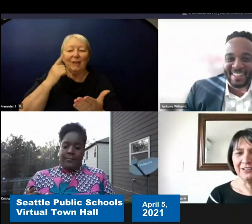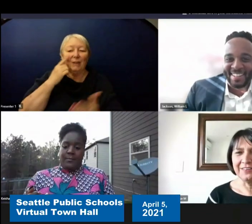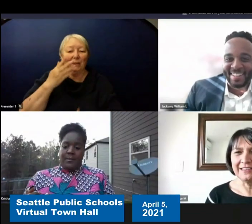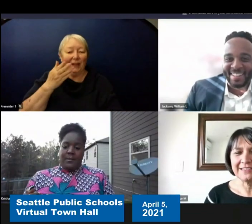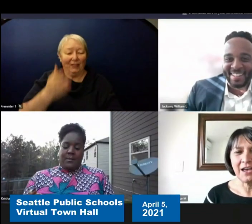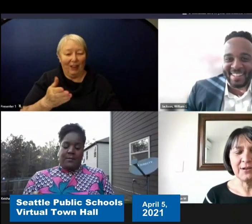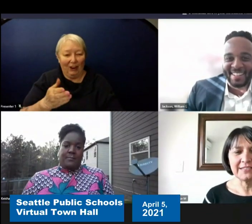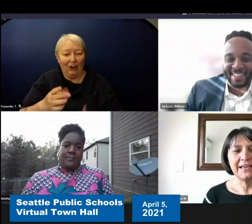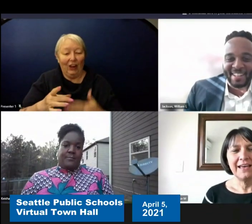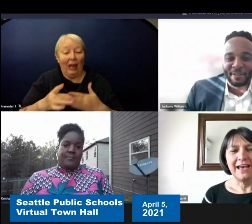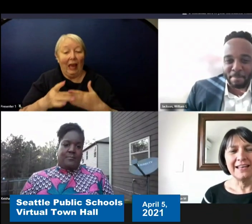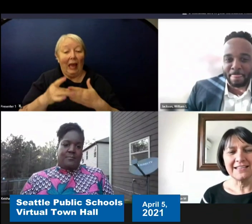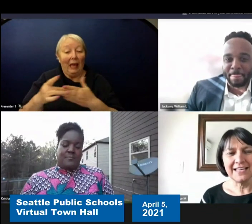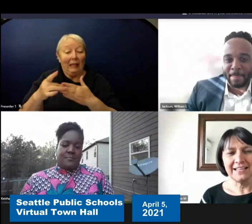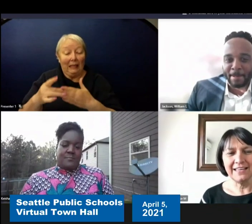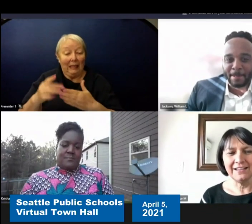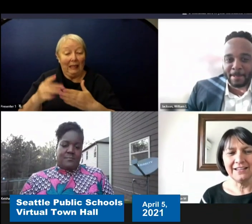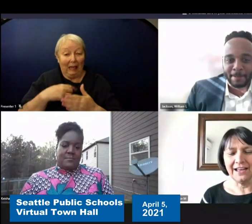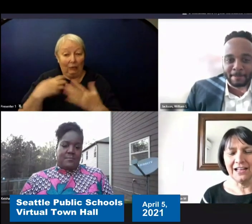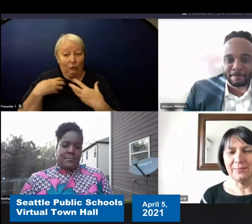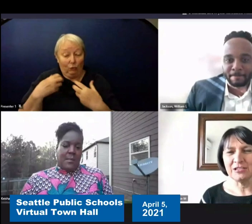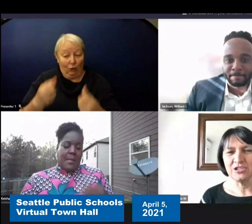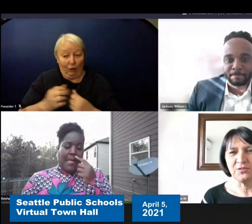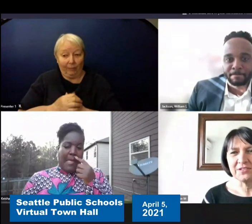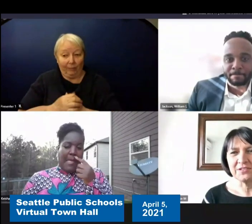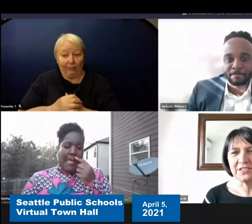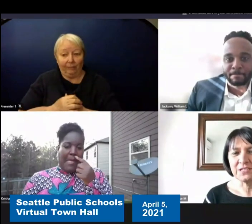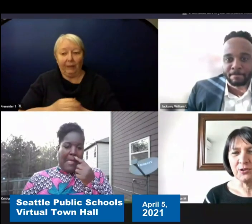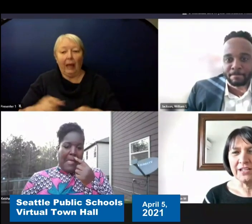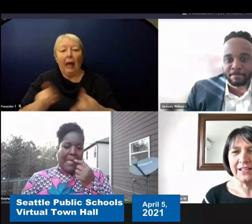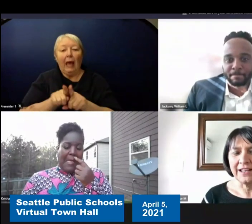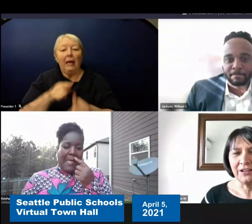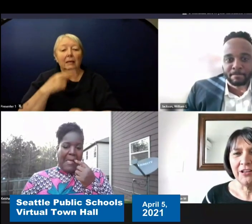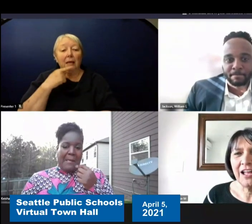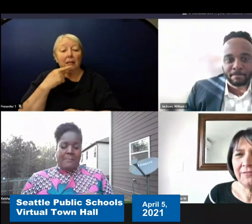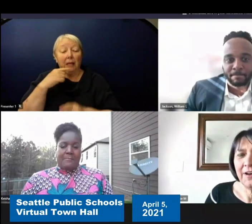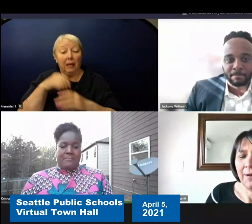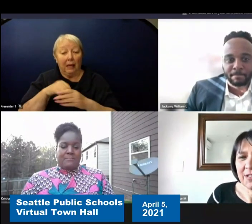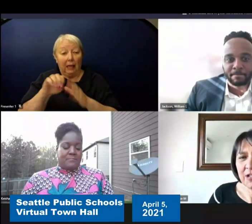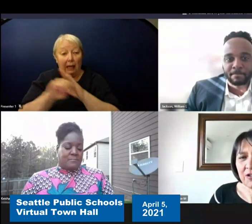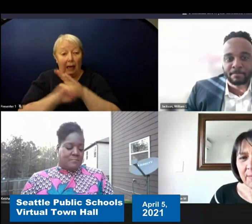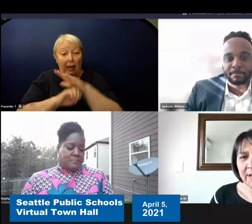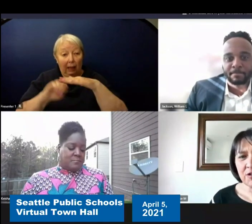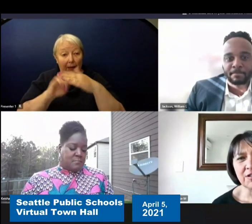I was as I said in our elementary schools this morning and I know a lot of central administrators went